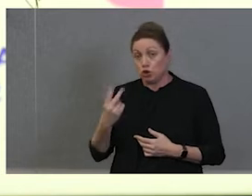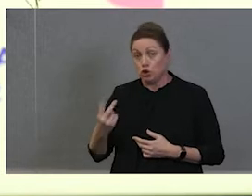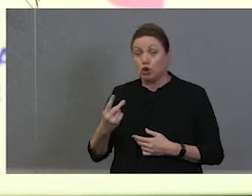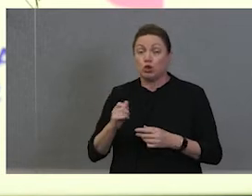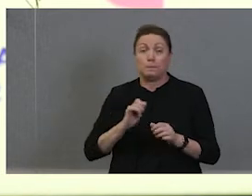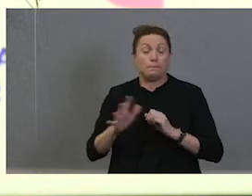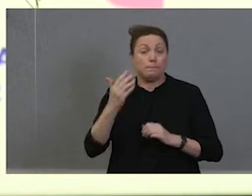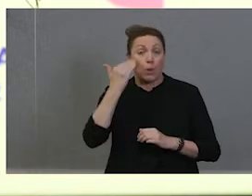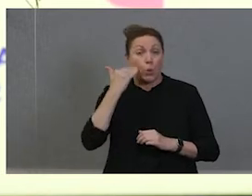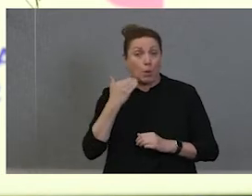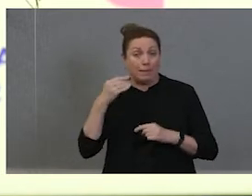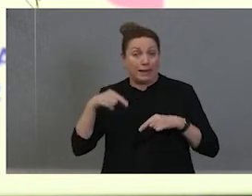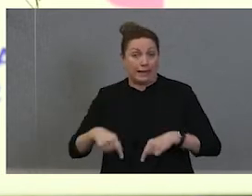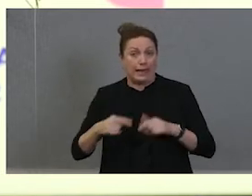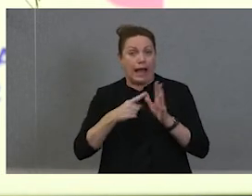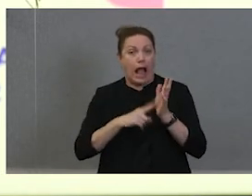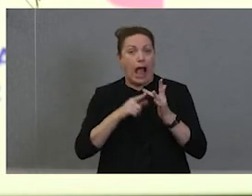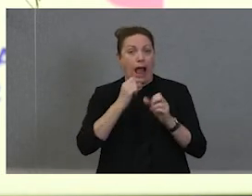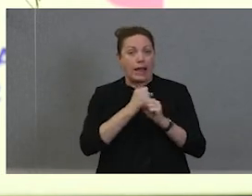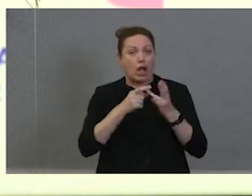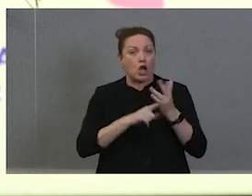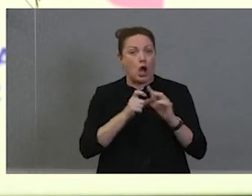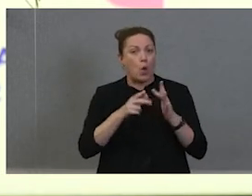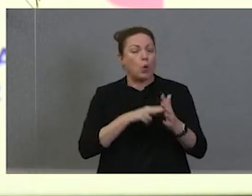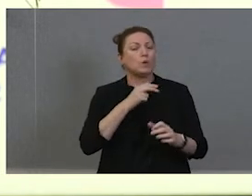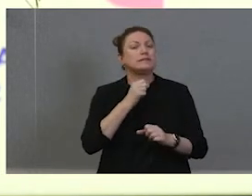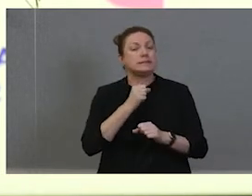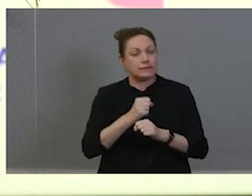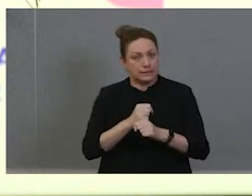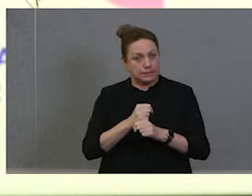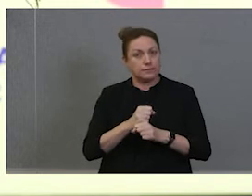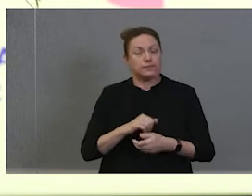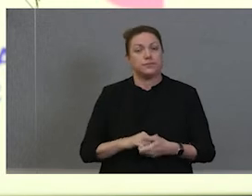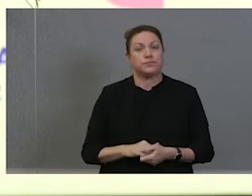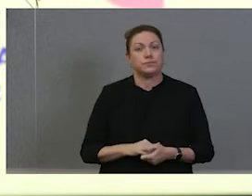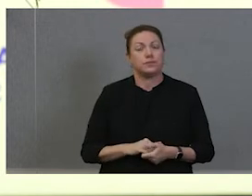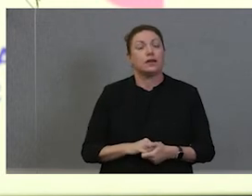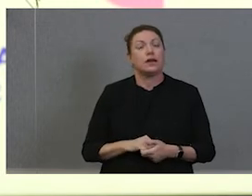Golding as a Biripi woman who grew up on mission Purfleet outside Taree.